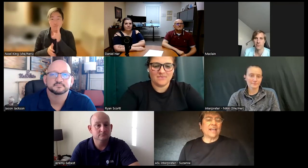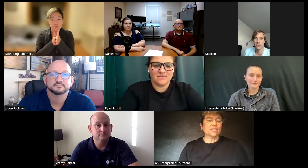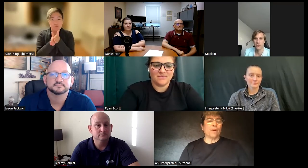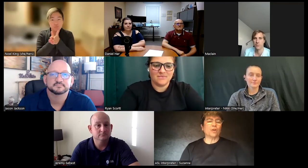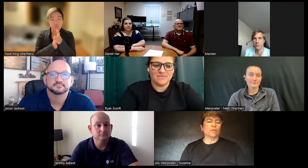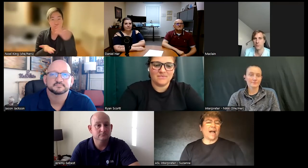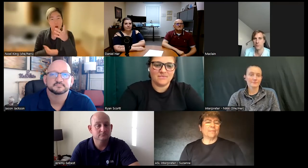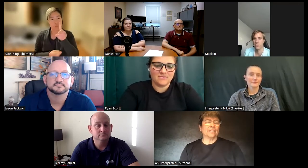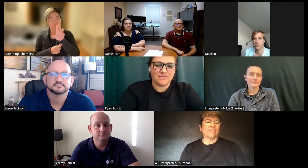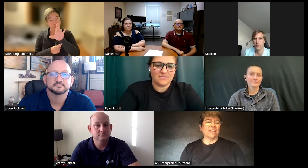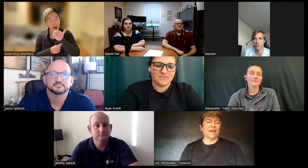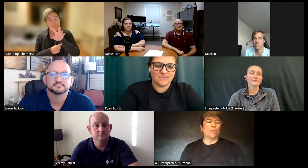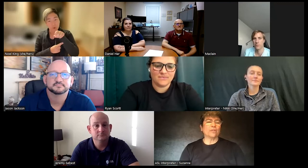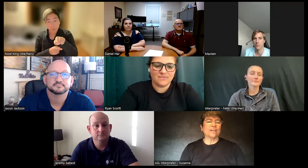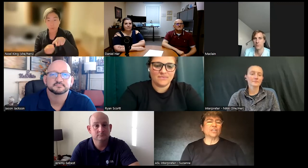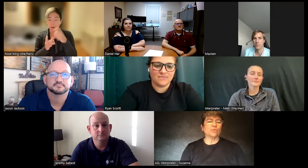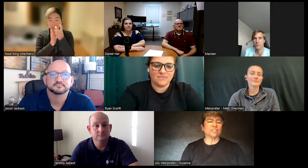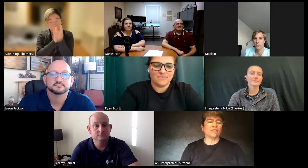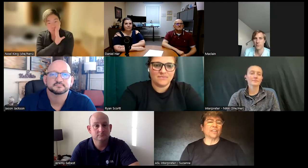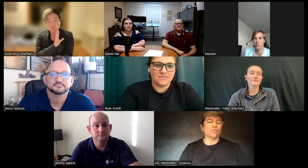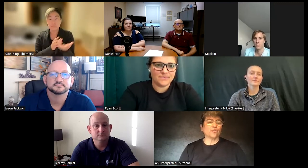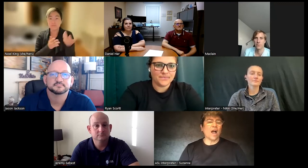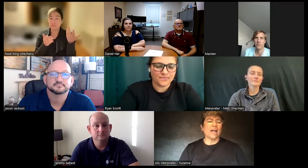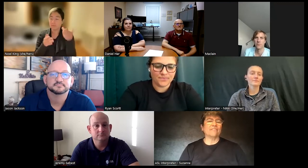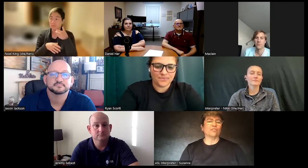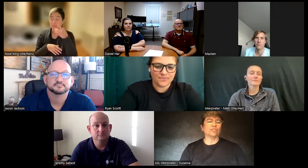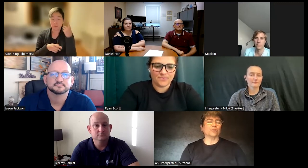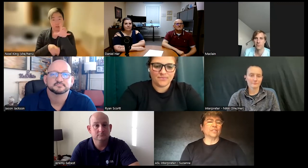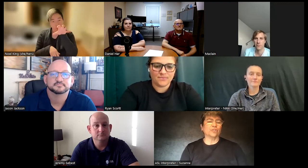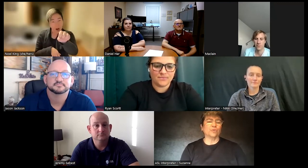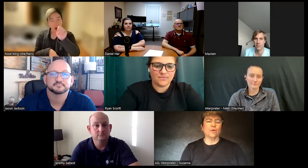that spark will happen and then that motivation will start that drive to to